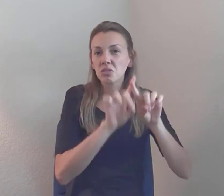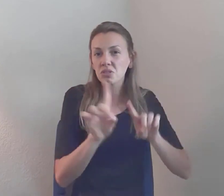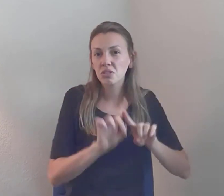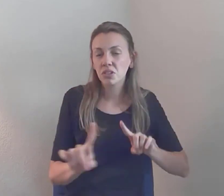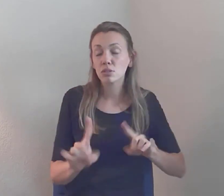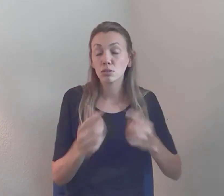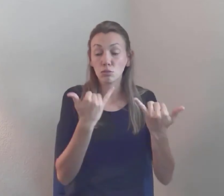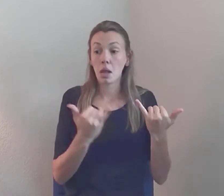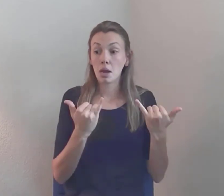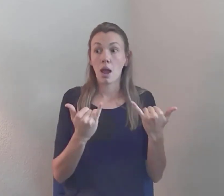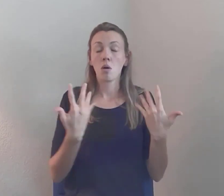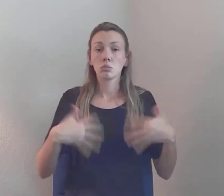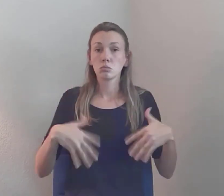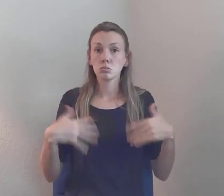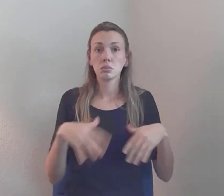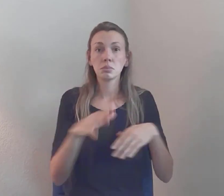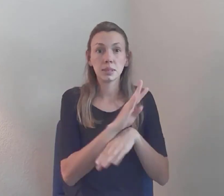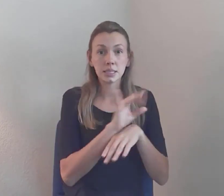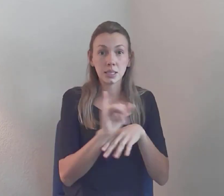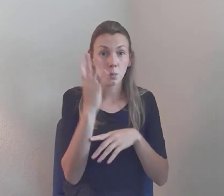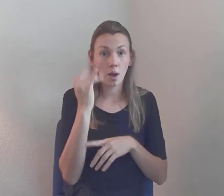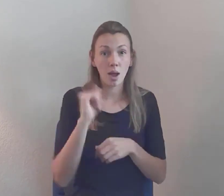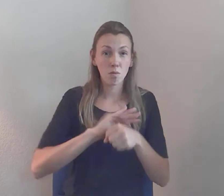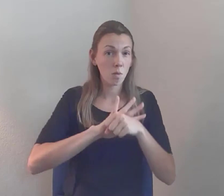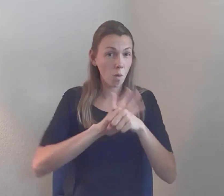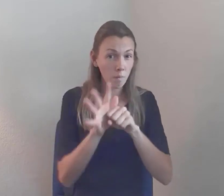with the COVID, plus all of the confirmed disasters